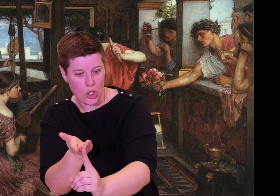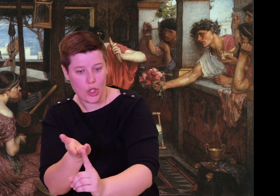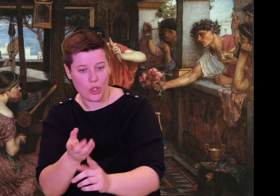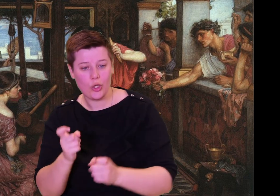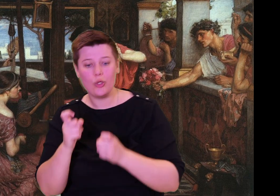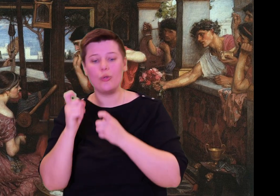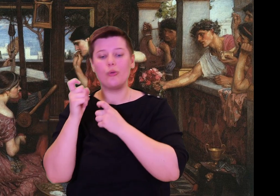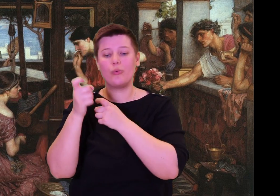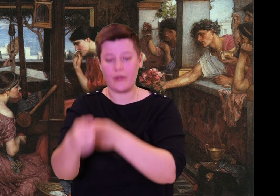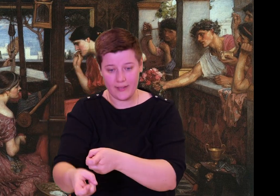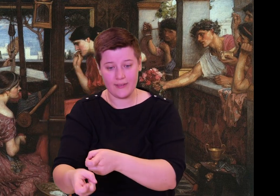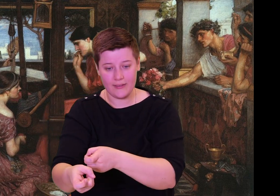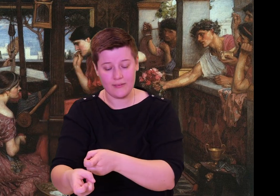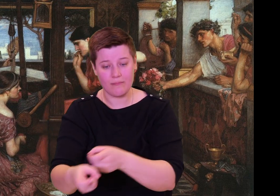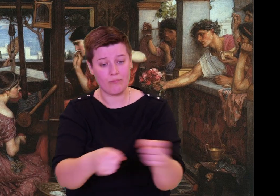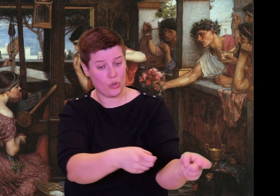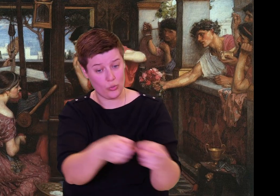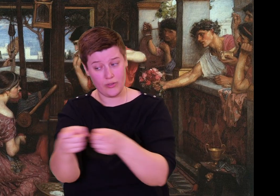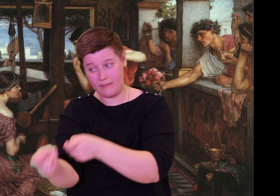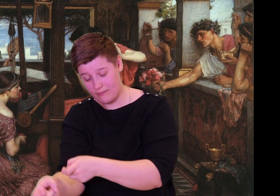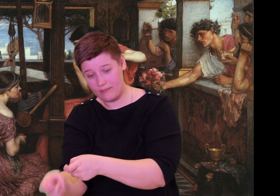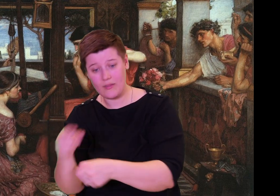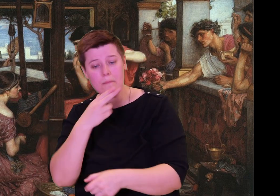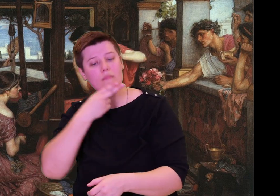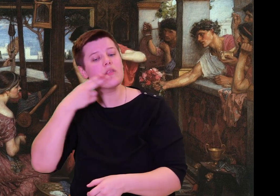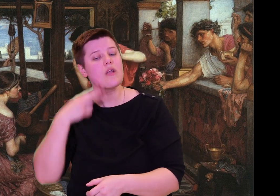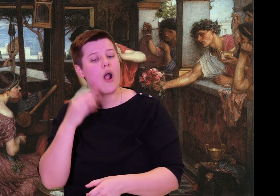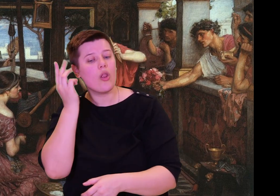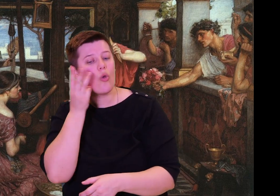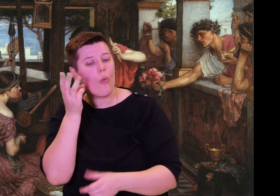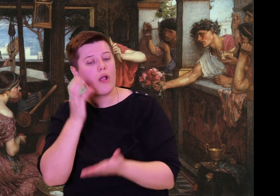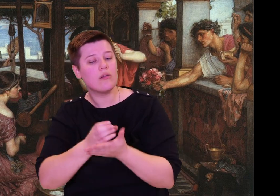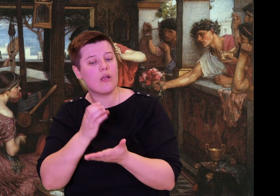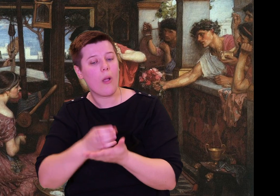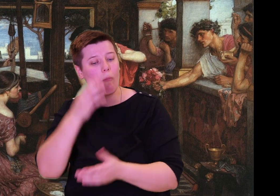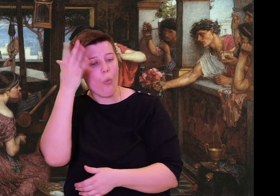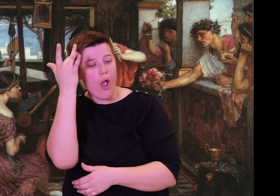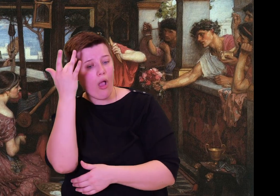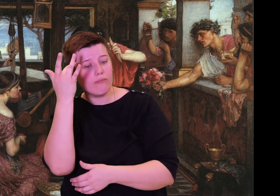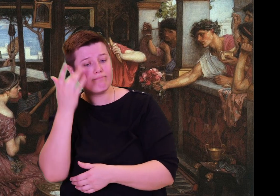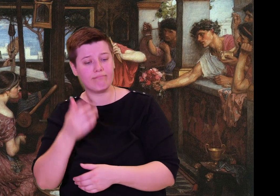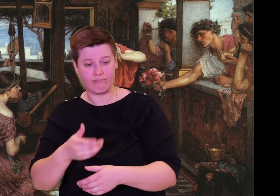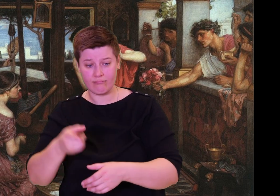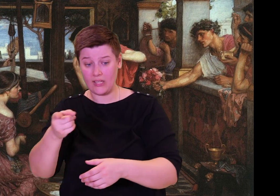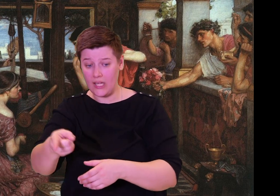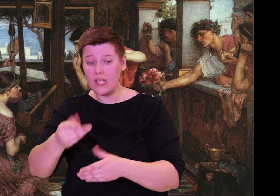He served them giblets and poured some wine into a golden cup, and raised a